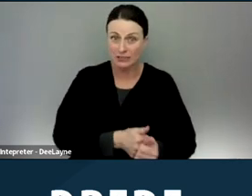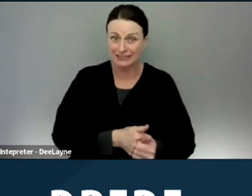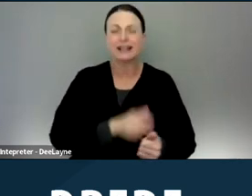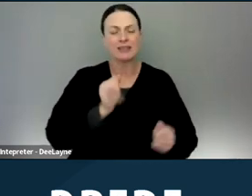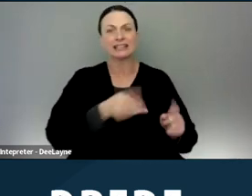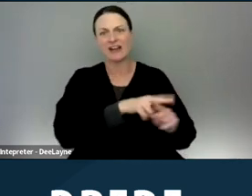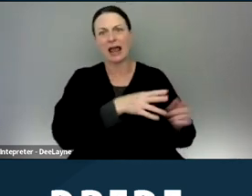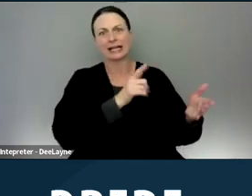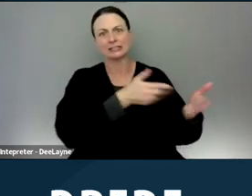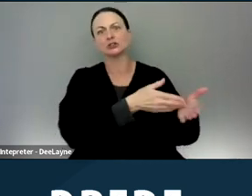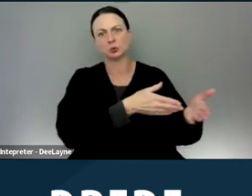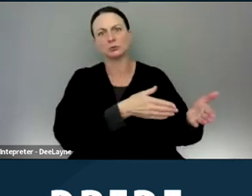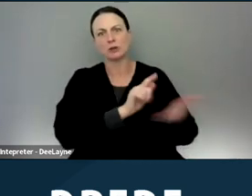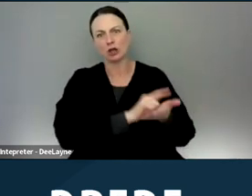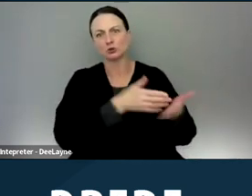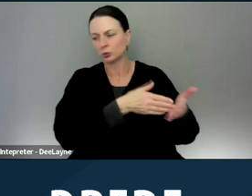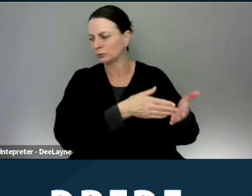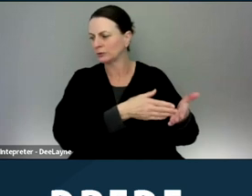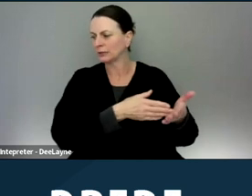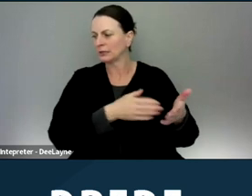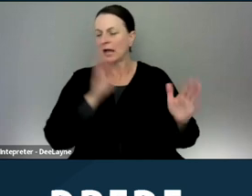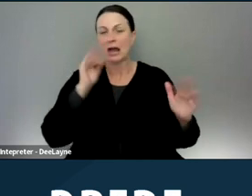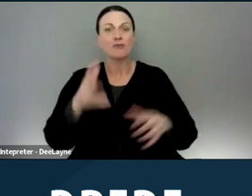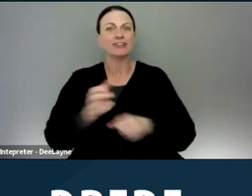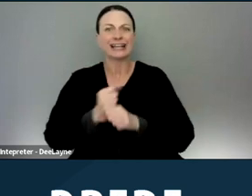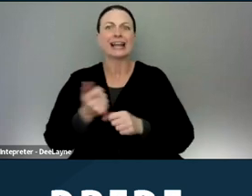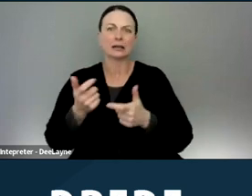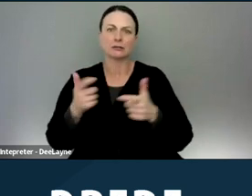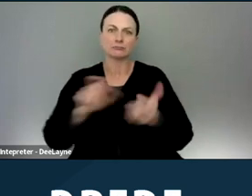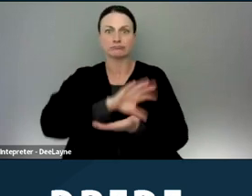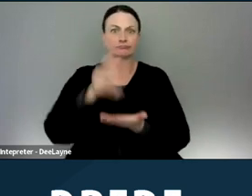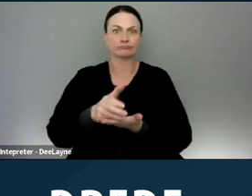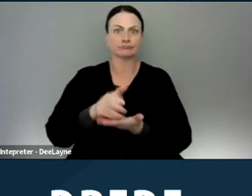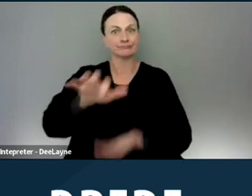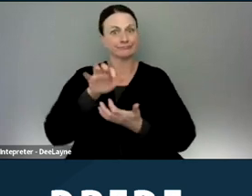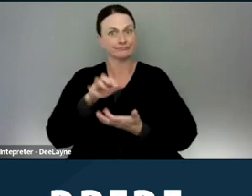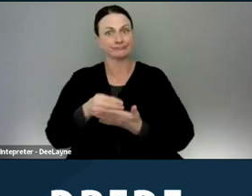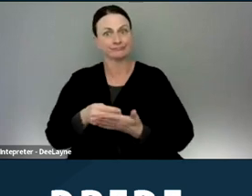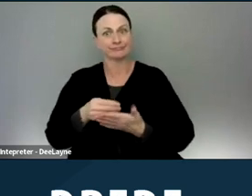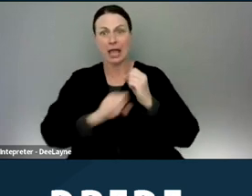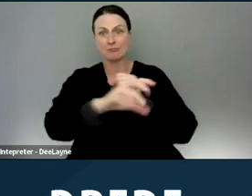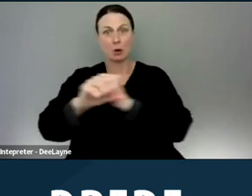and hopefully getting a large award or a settlement and promoting it on media so